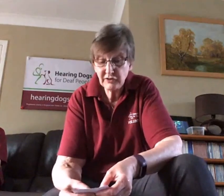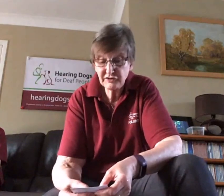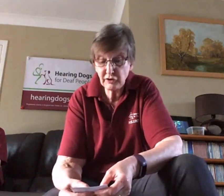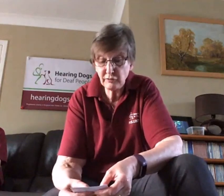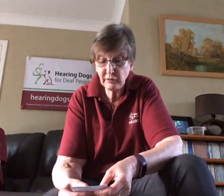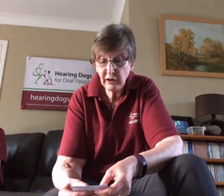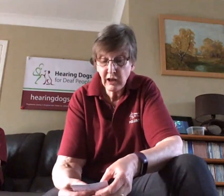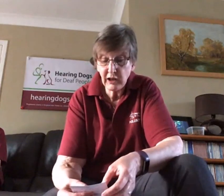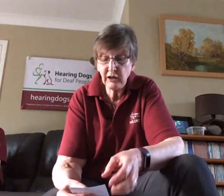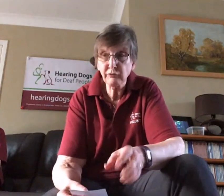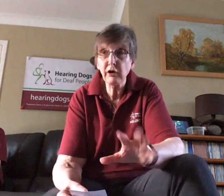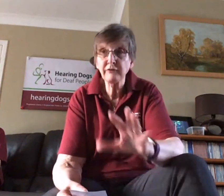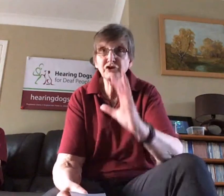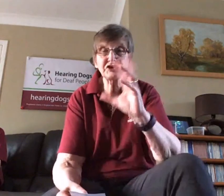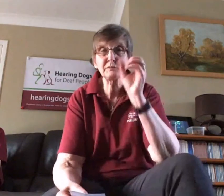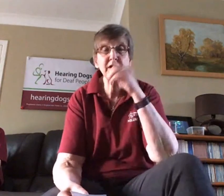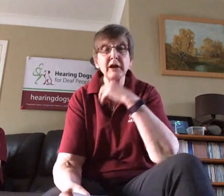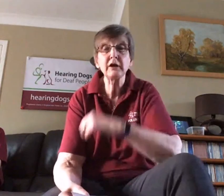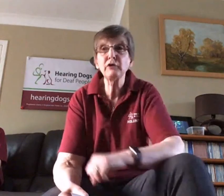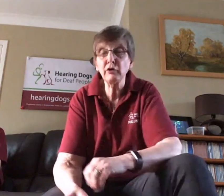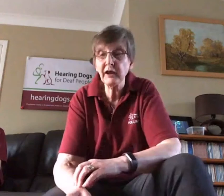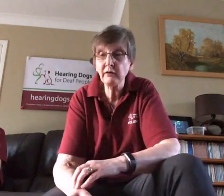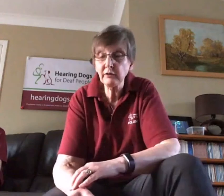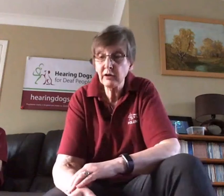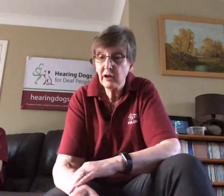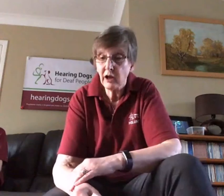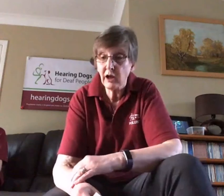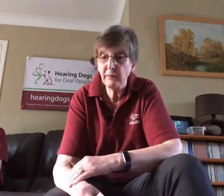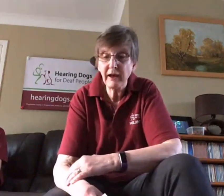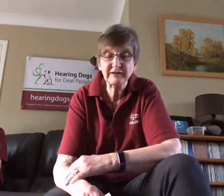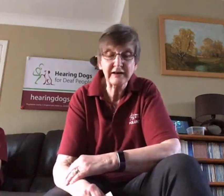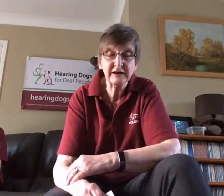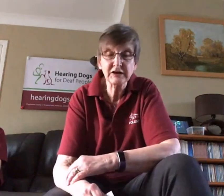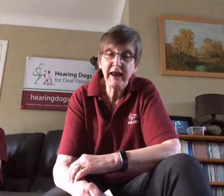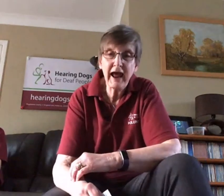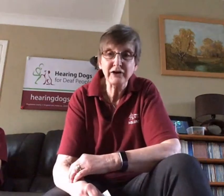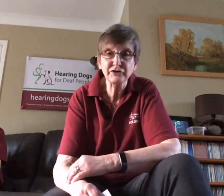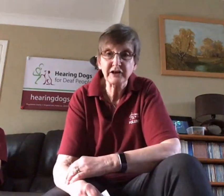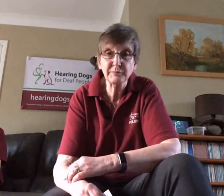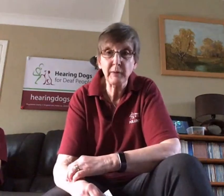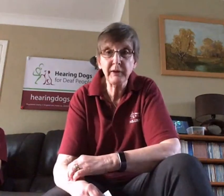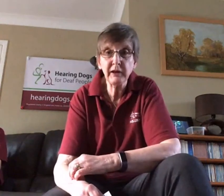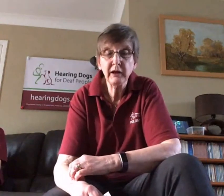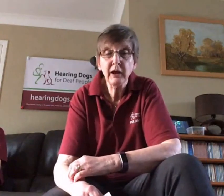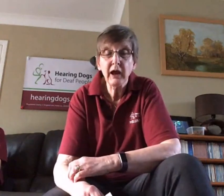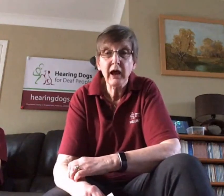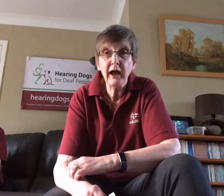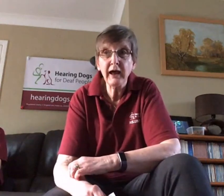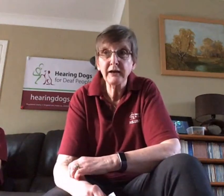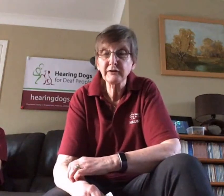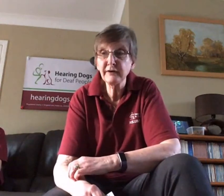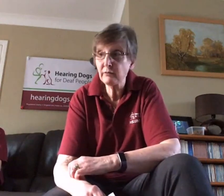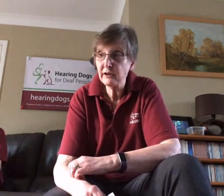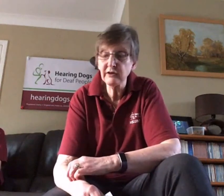So he arrived just beginning of lockdown as a little tiny and Andrex puppy and now he's